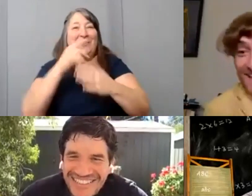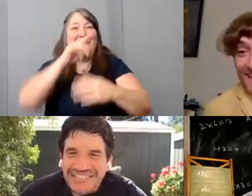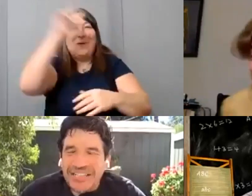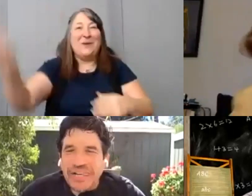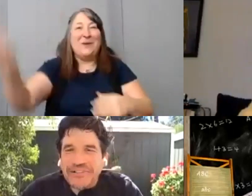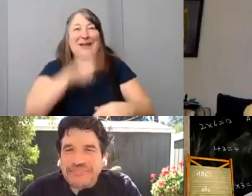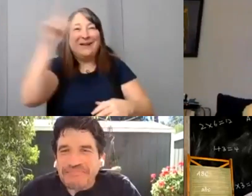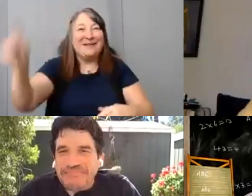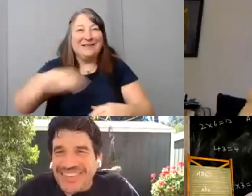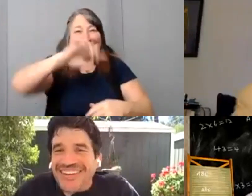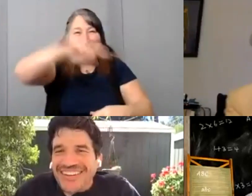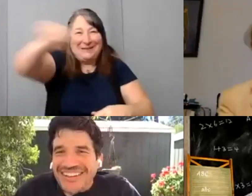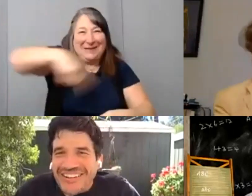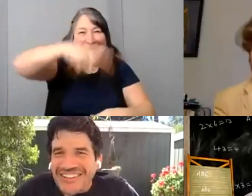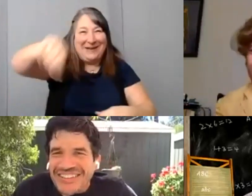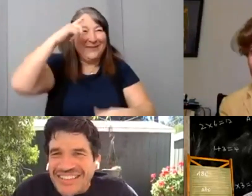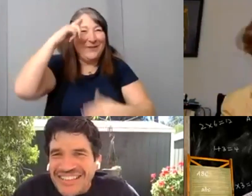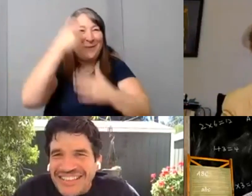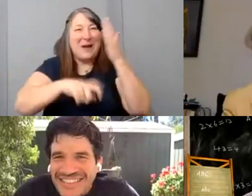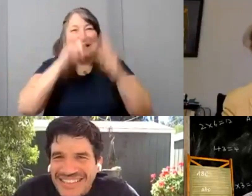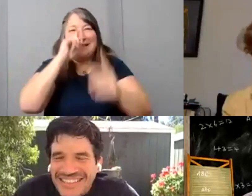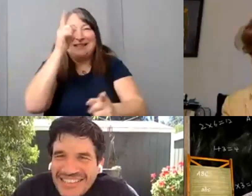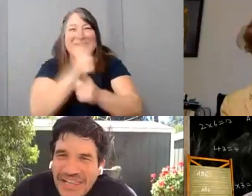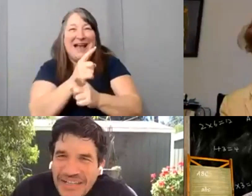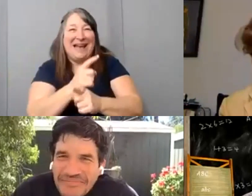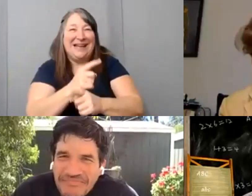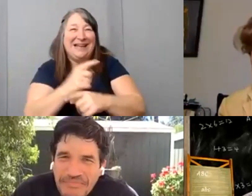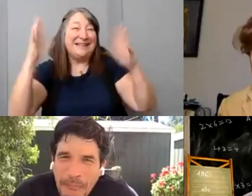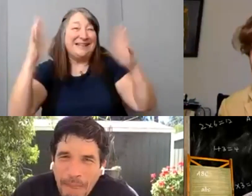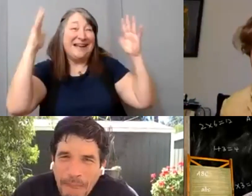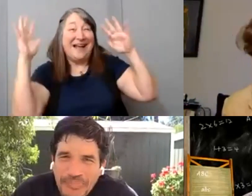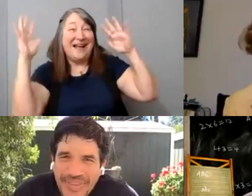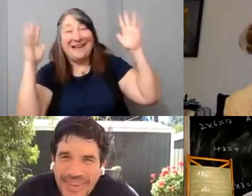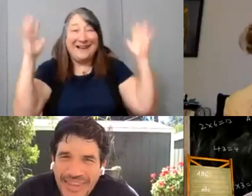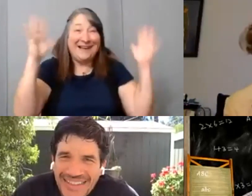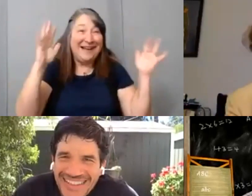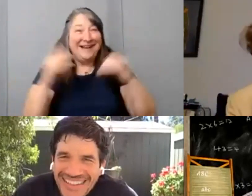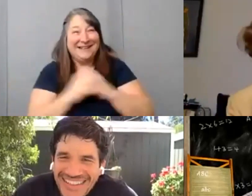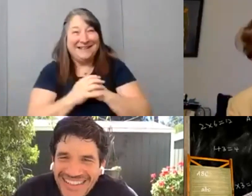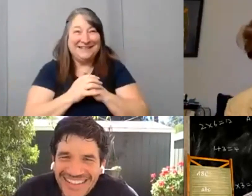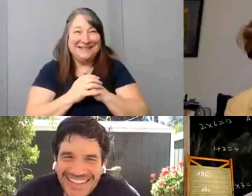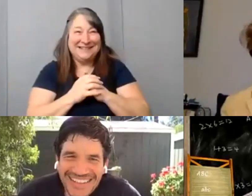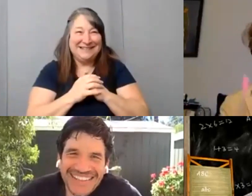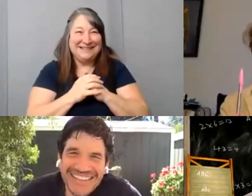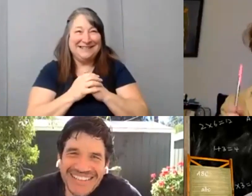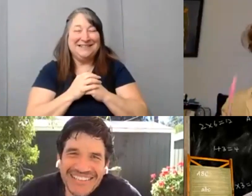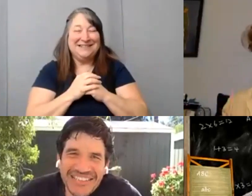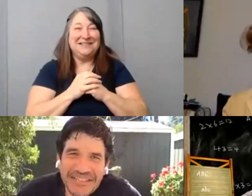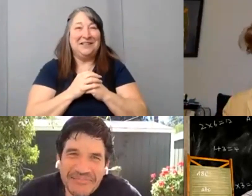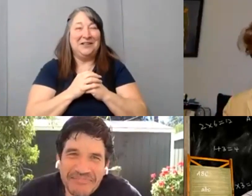[Mark] There you go! [Nic sings] [Nic] Thank you guys.